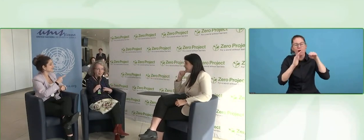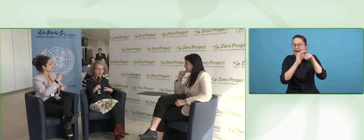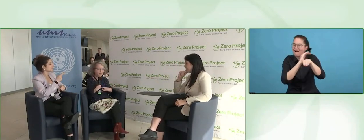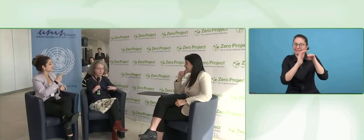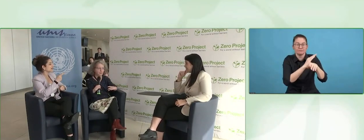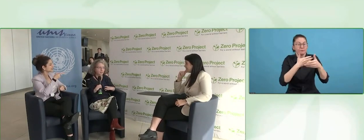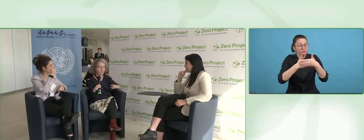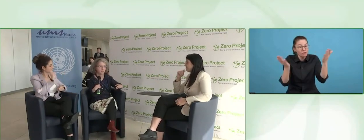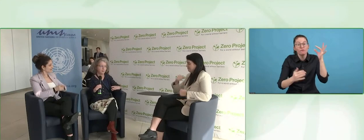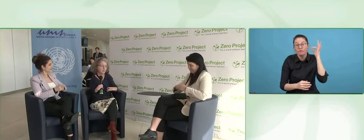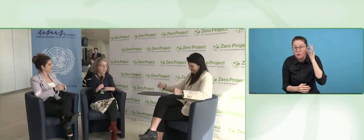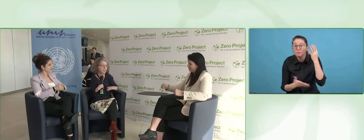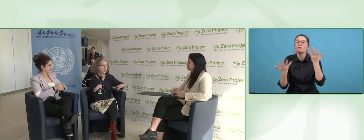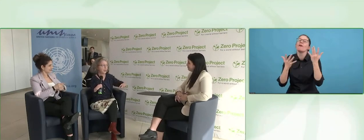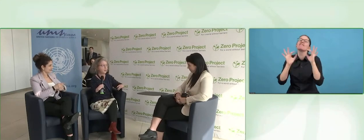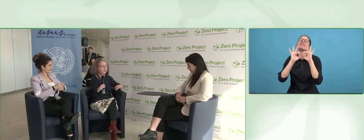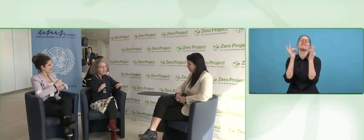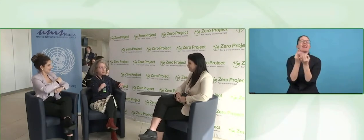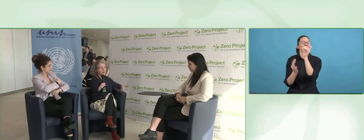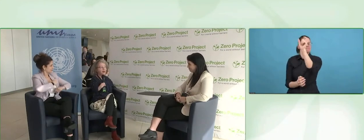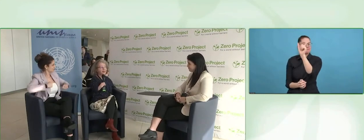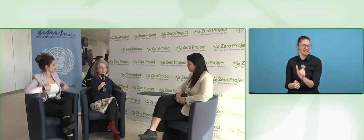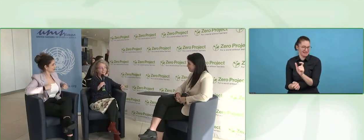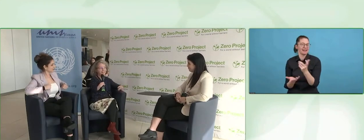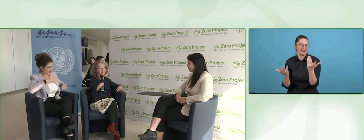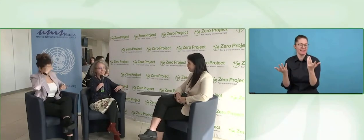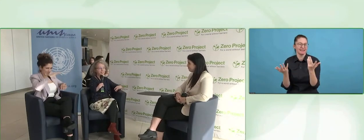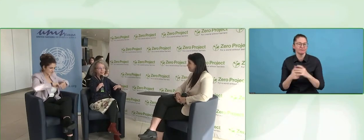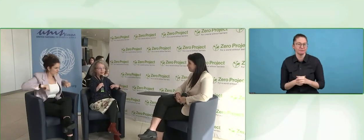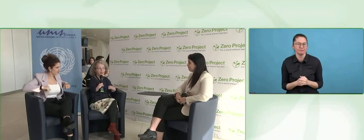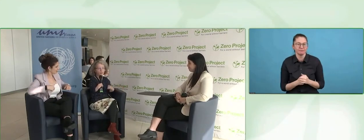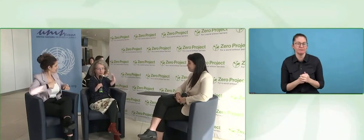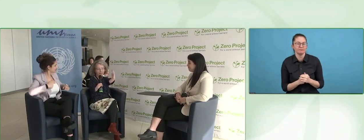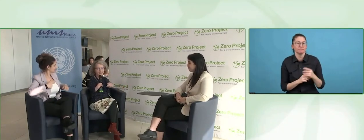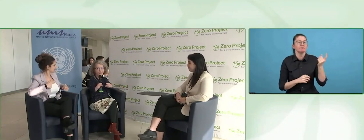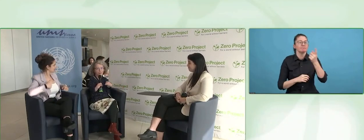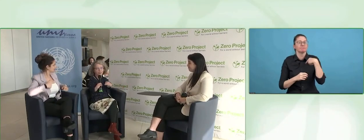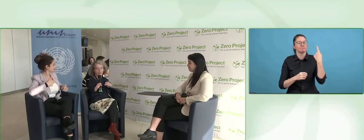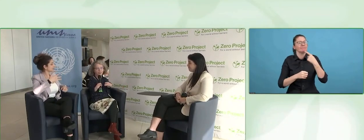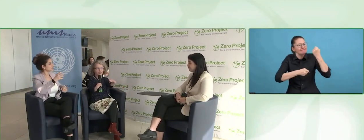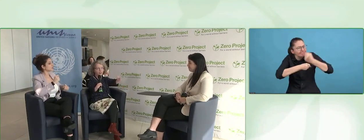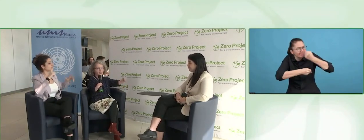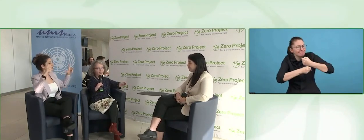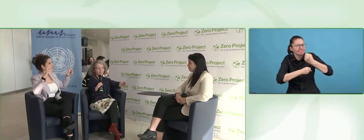You have to push out the guys, when they take a picture, don't say